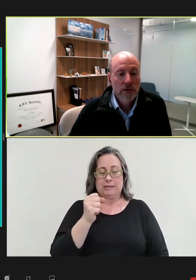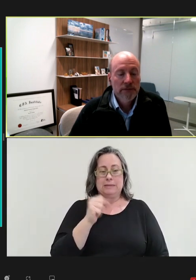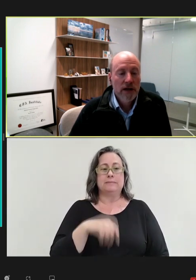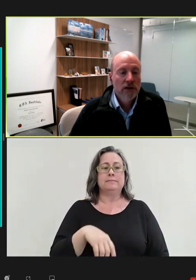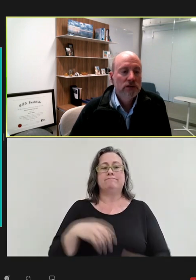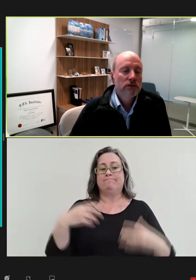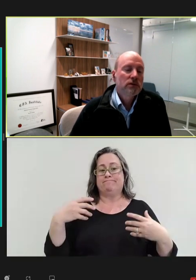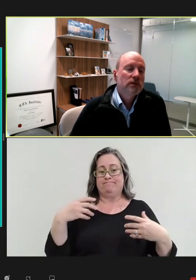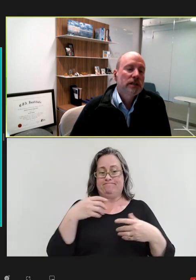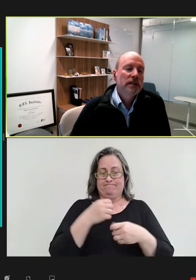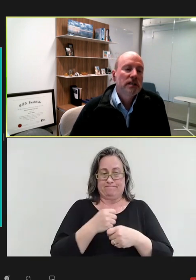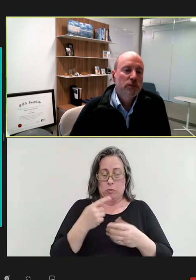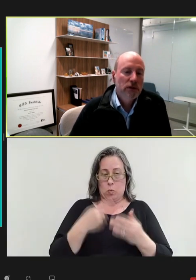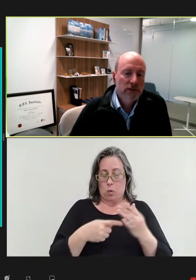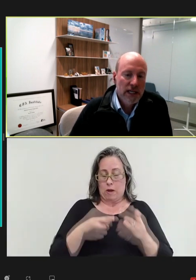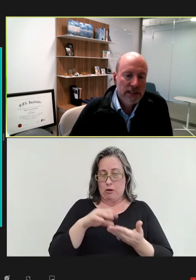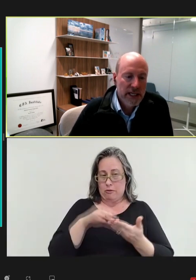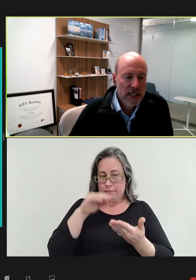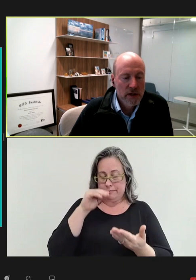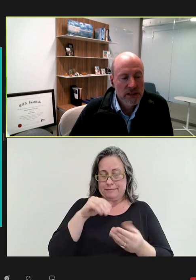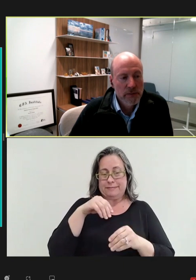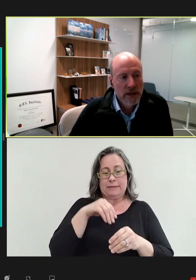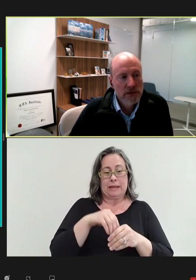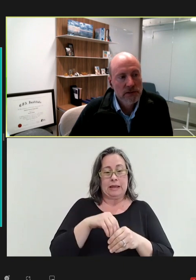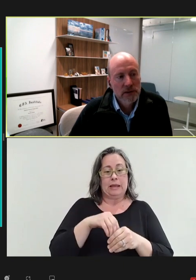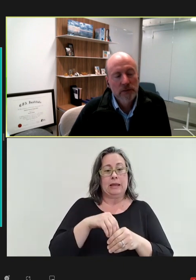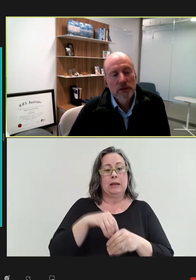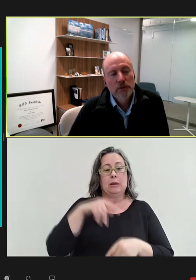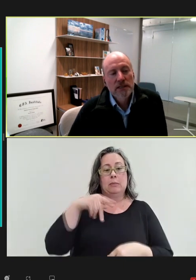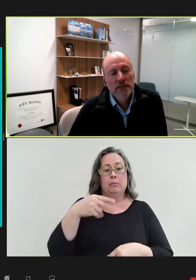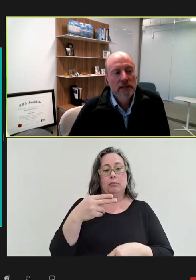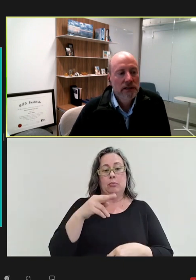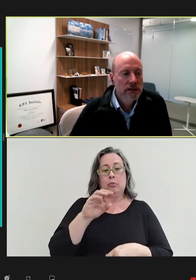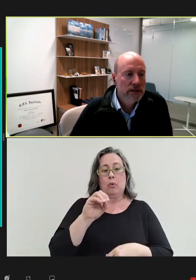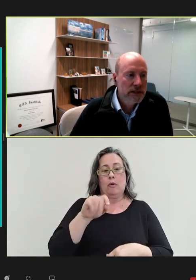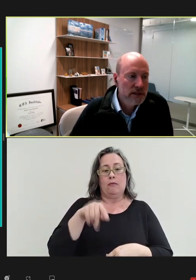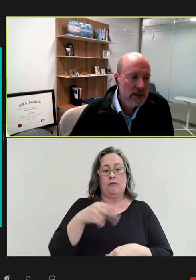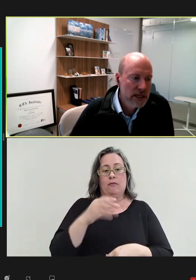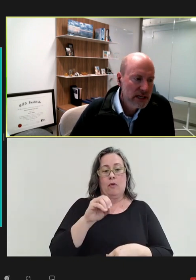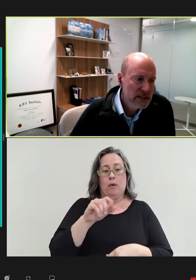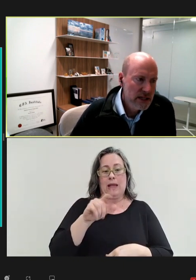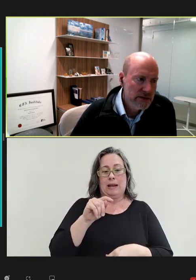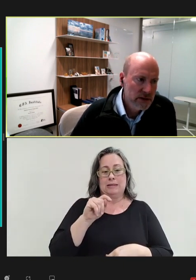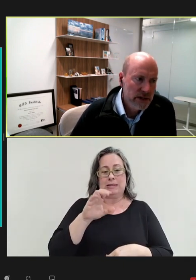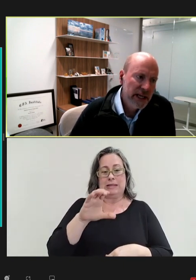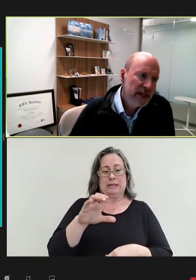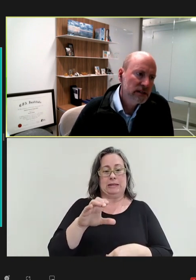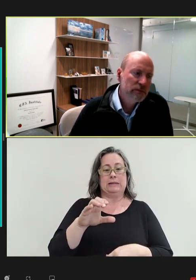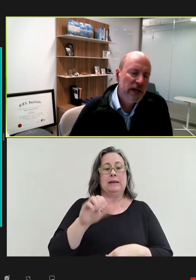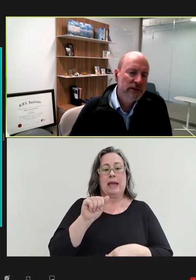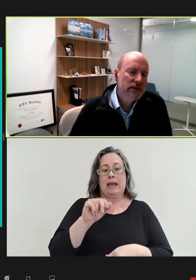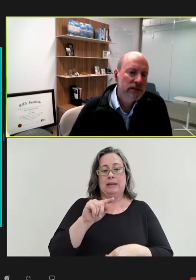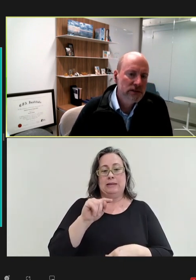we found in the prophylactic antibody space, the precedent here is seven or eight pathogens,